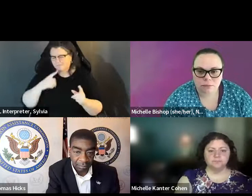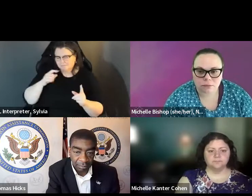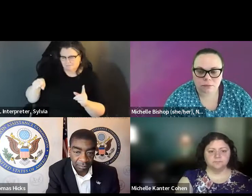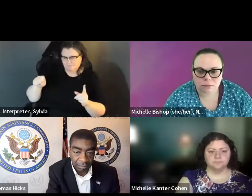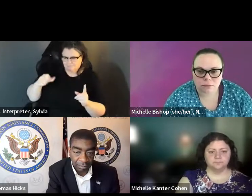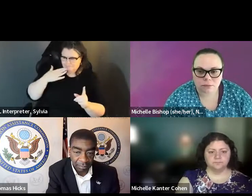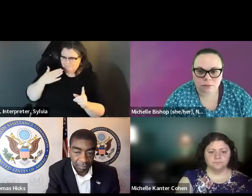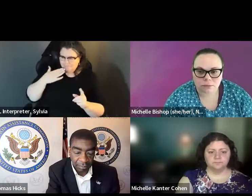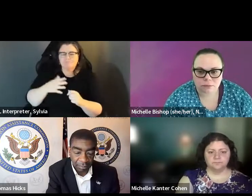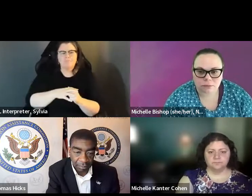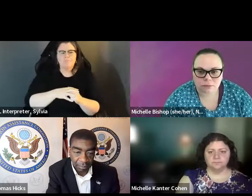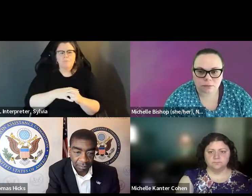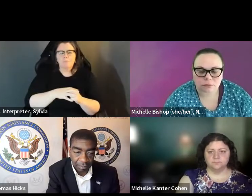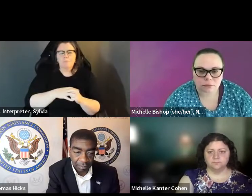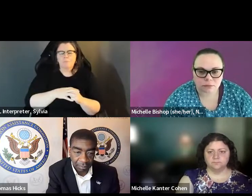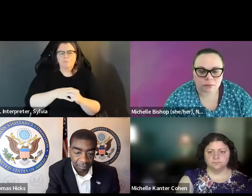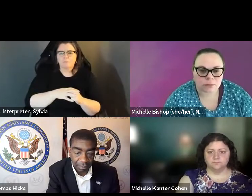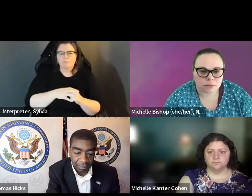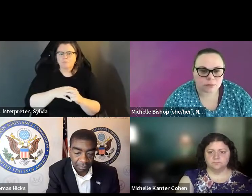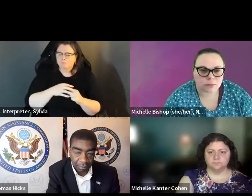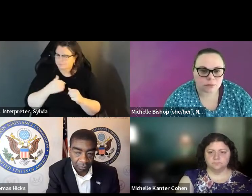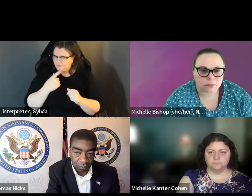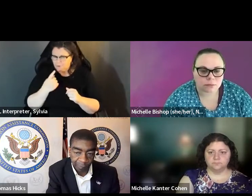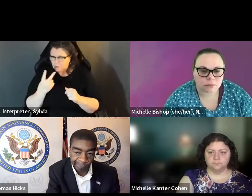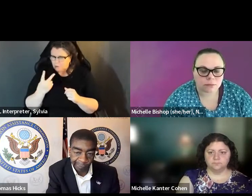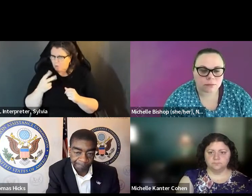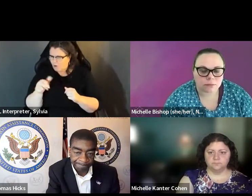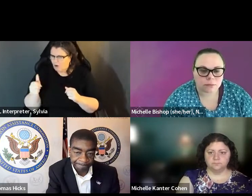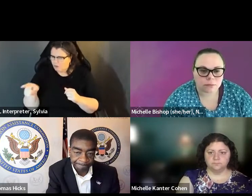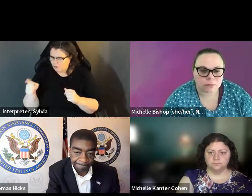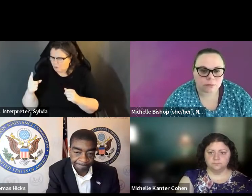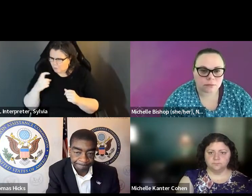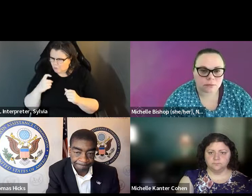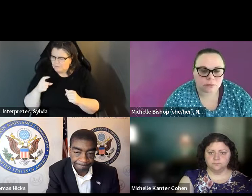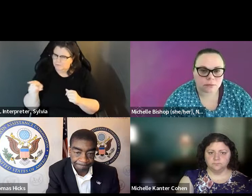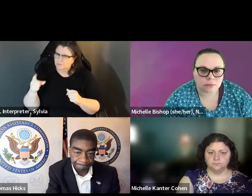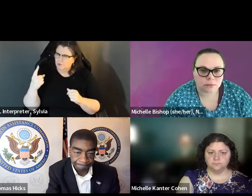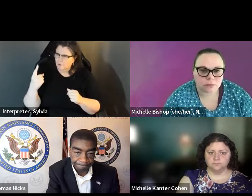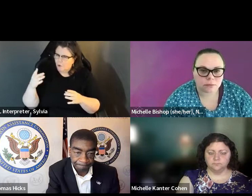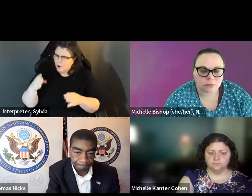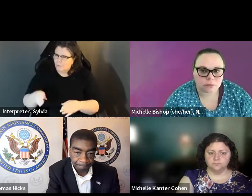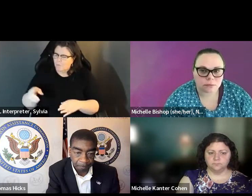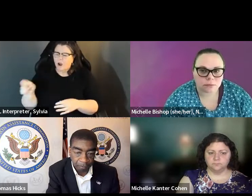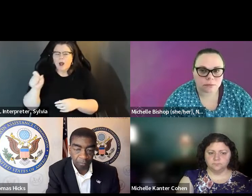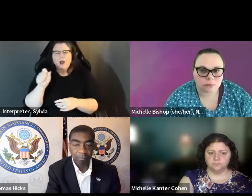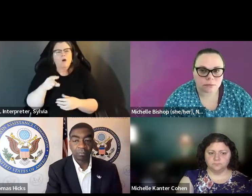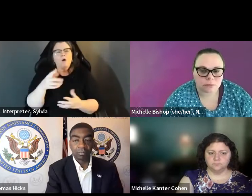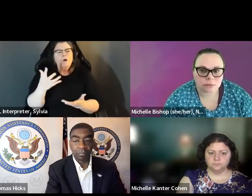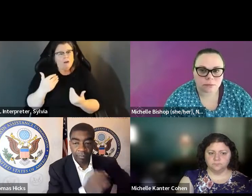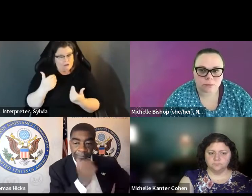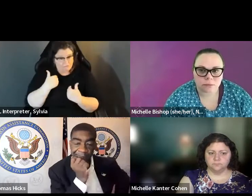'll be able to get to every single question, but a couple of related questions that I'd like the ask first from the